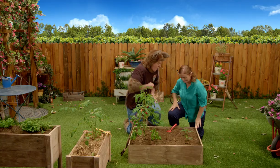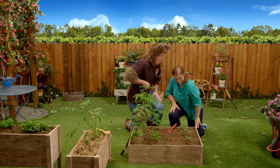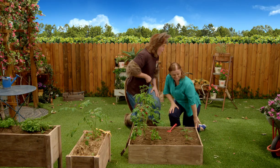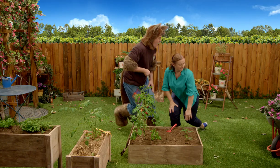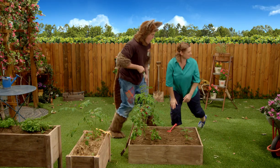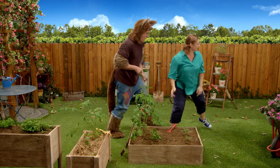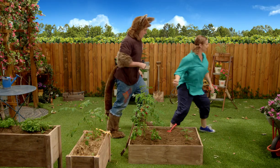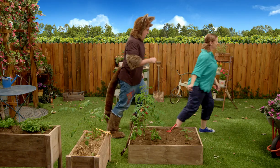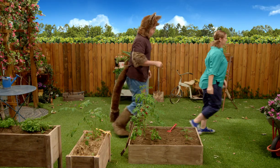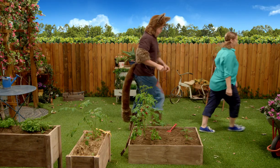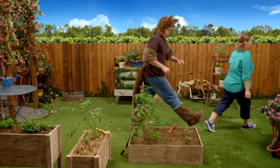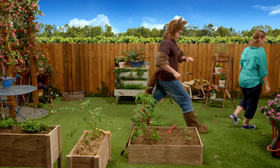Let's go.